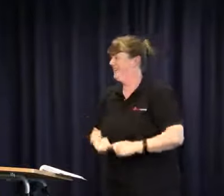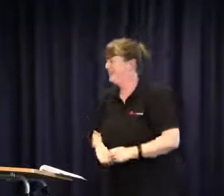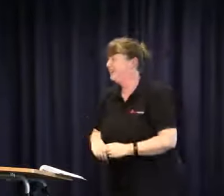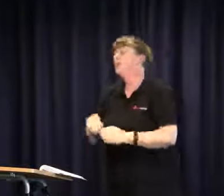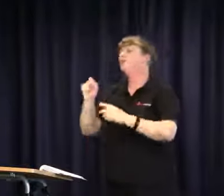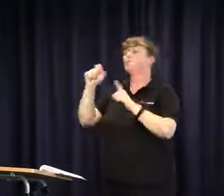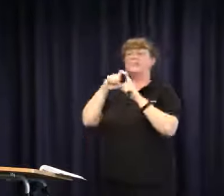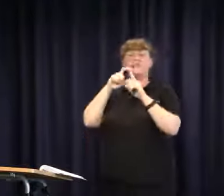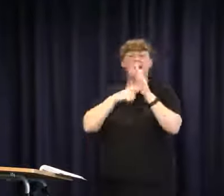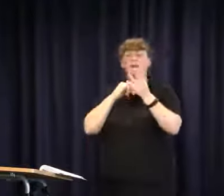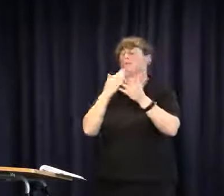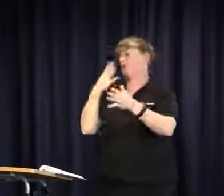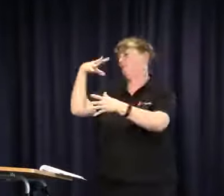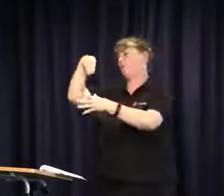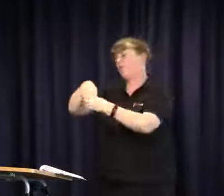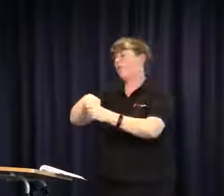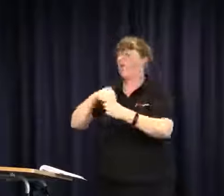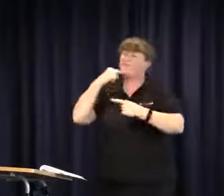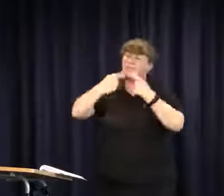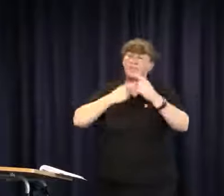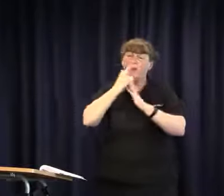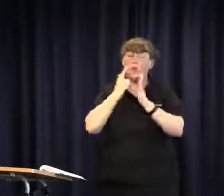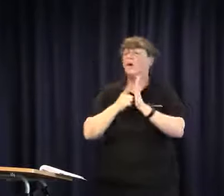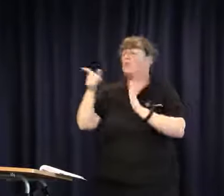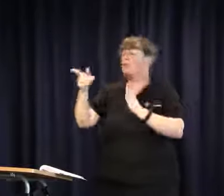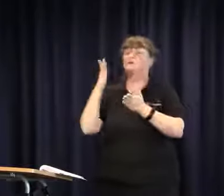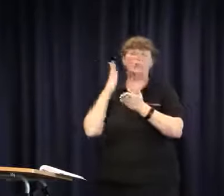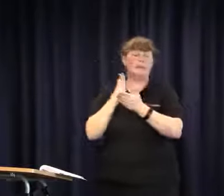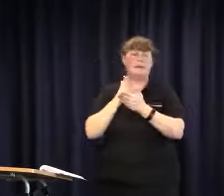you so much, Julie. Yes, you from DDLS. Your involvement has been fantastic, explaining